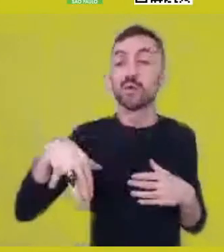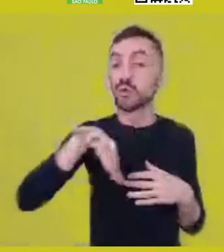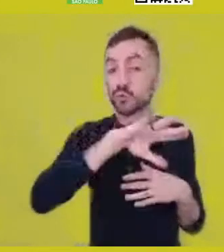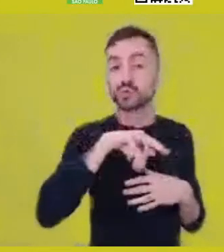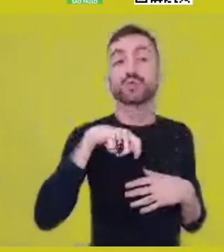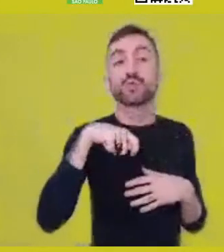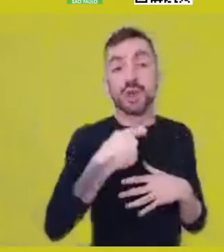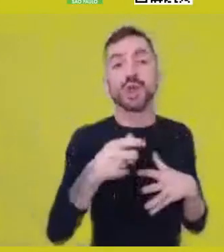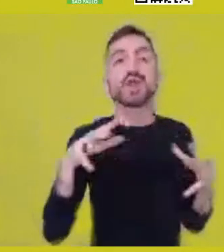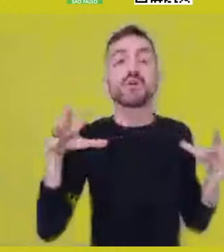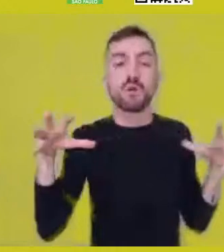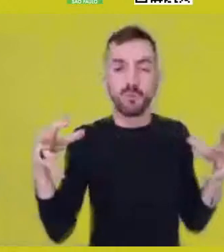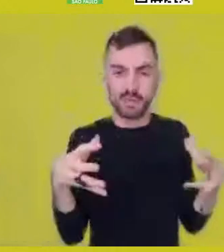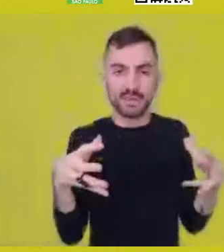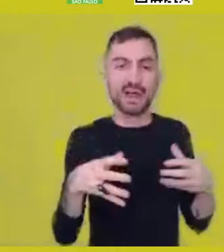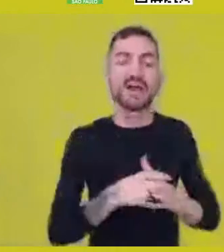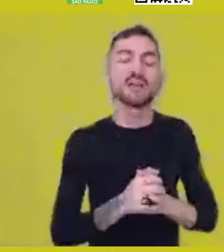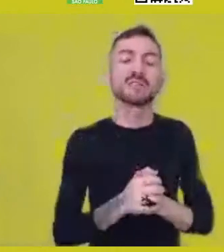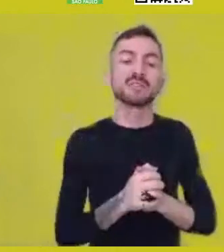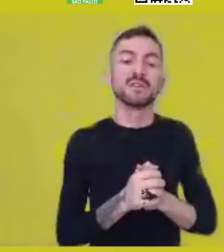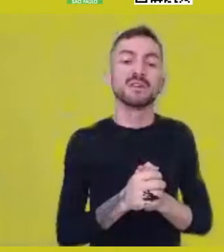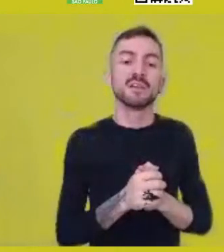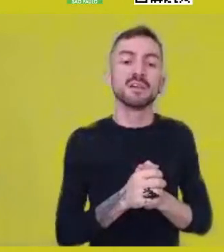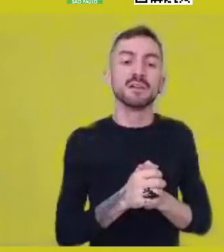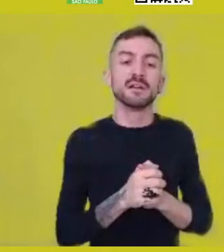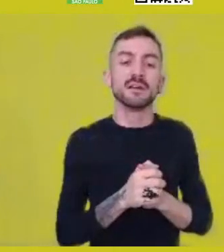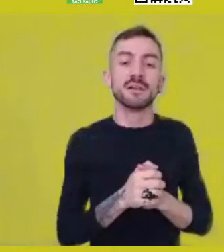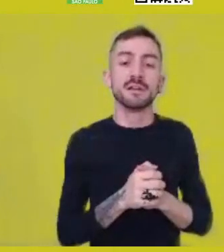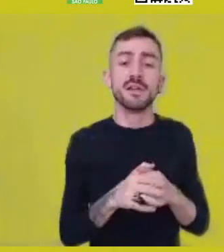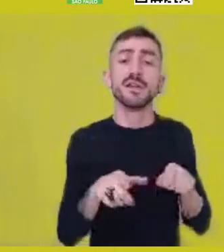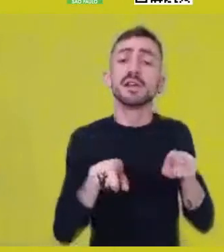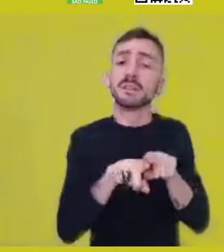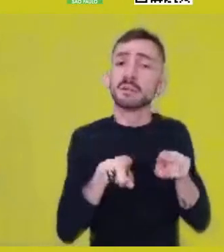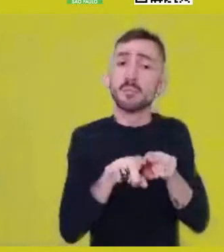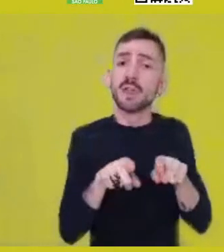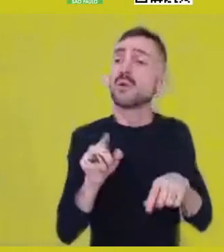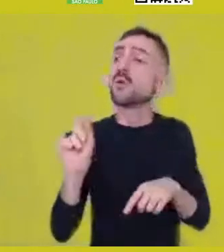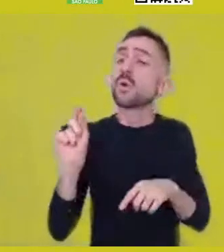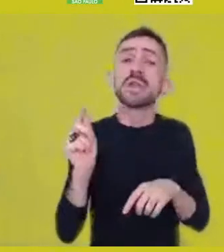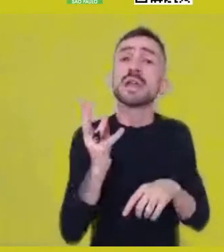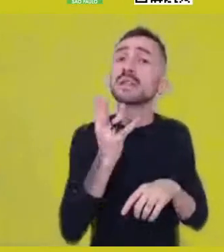including what isn’t known, what is mystery.